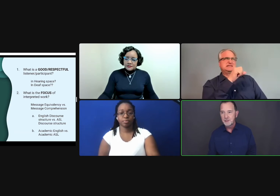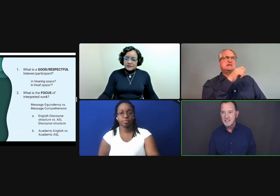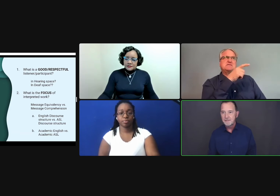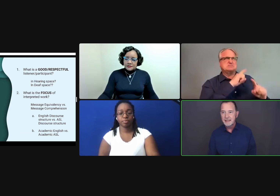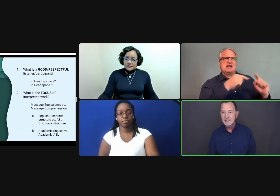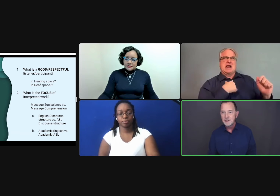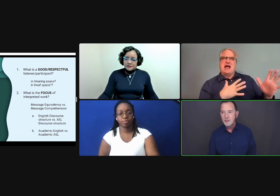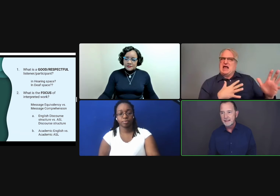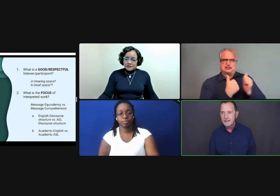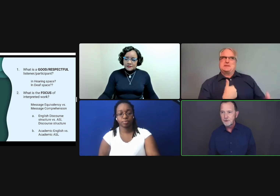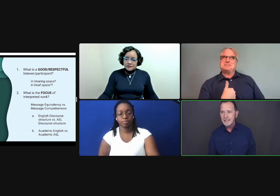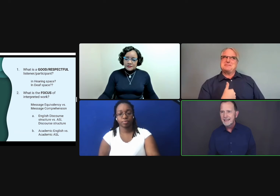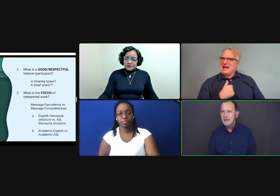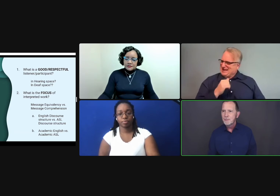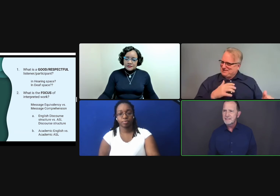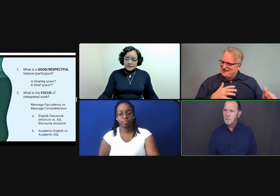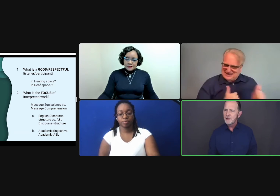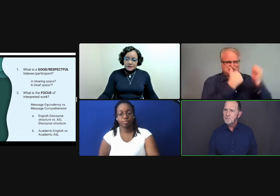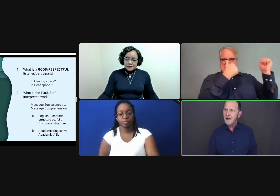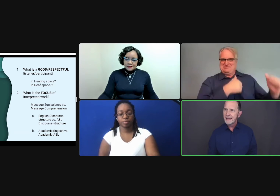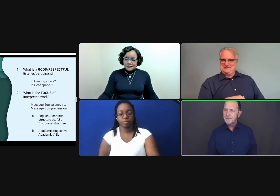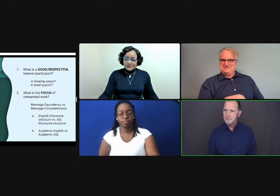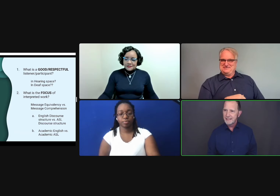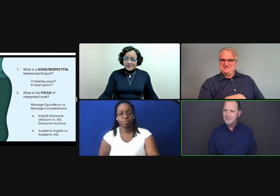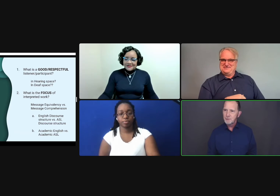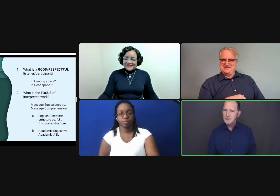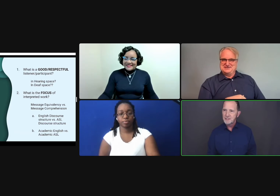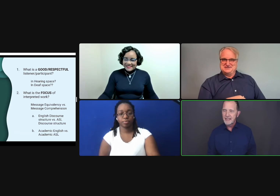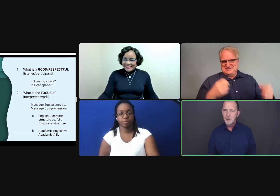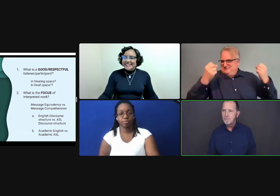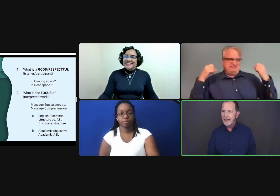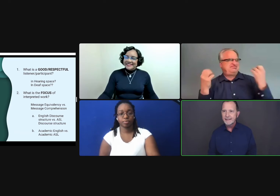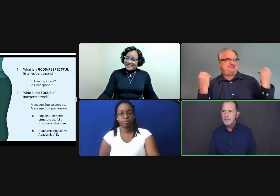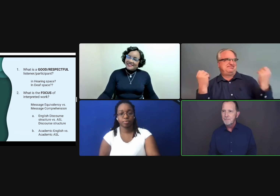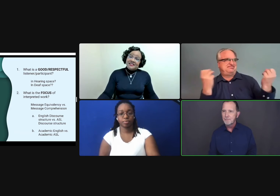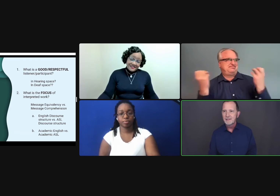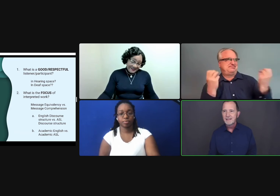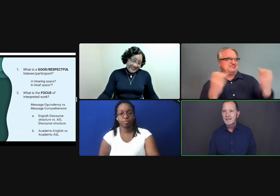to see if they need to do anything differently. But it's a point of pride for many interpreters to say no, I can keep up.